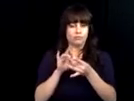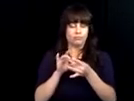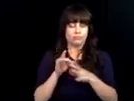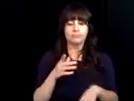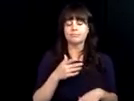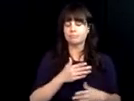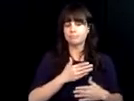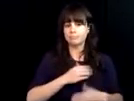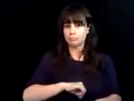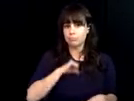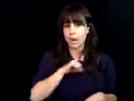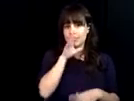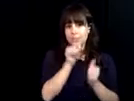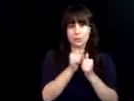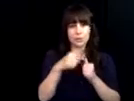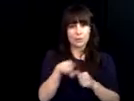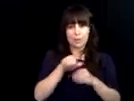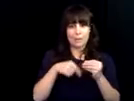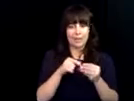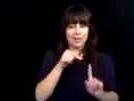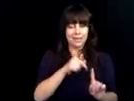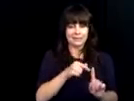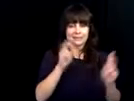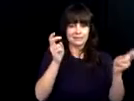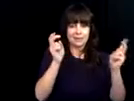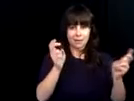director of business and corporate initiatives. It is a pleasure to